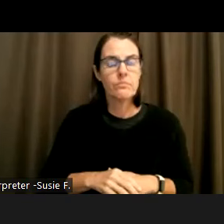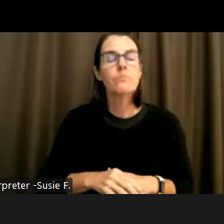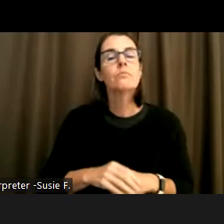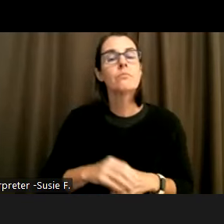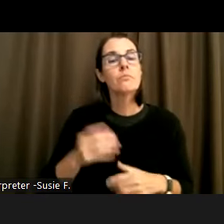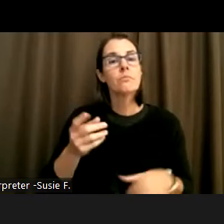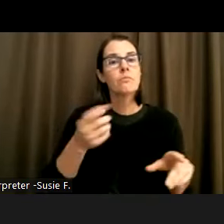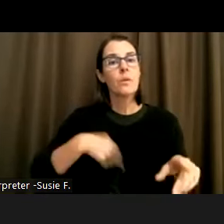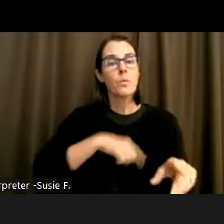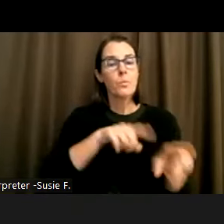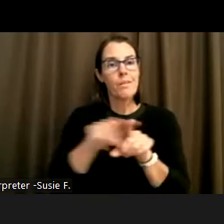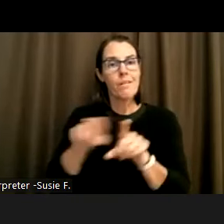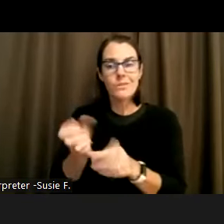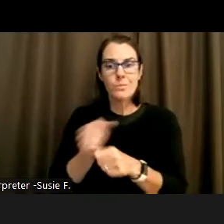information to prioritize